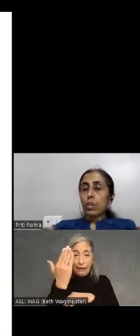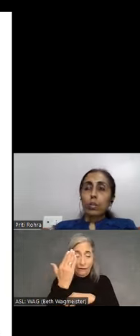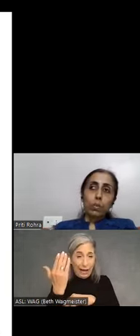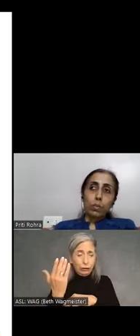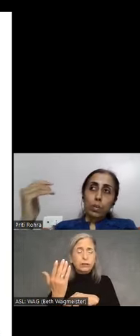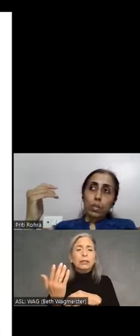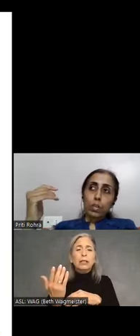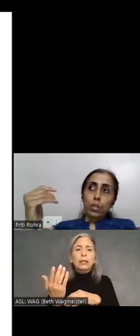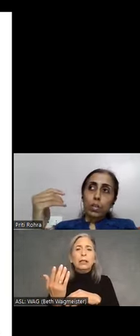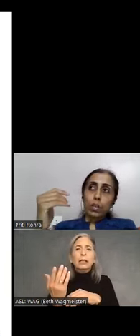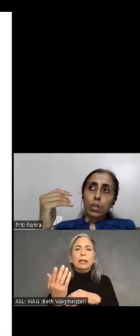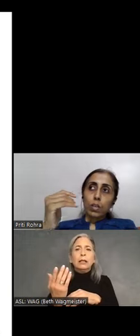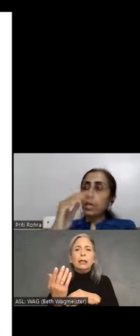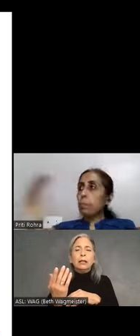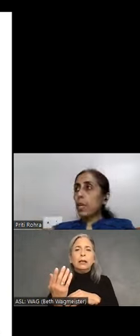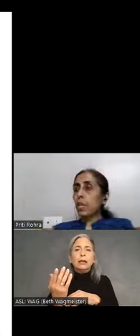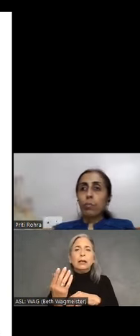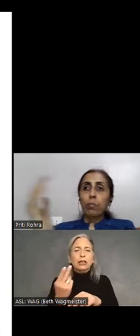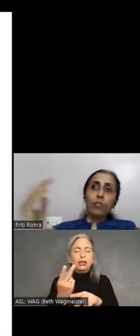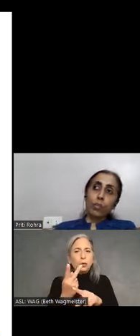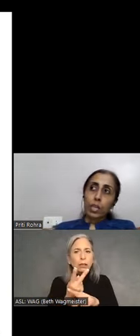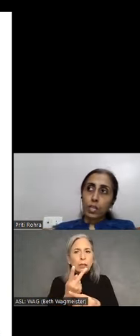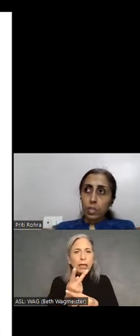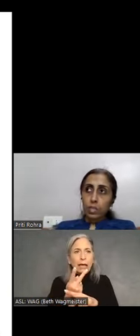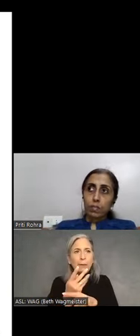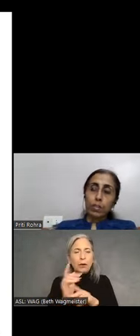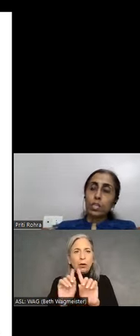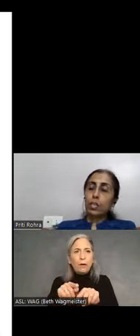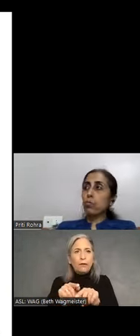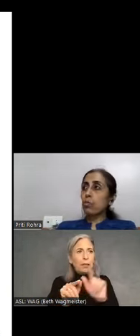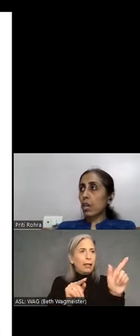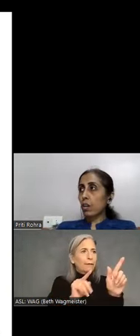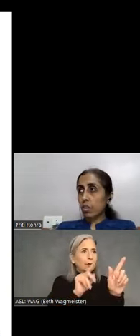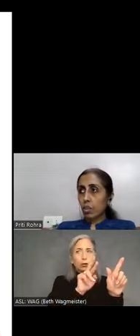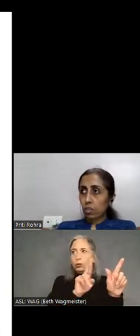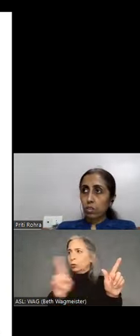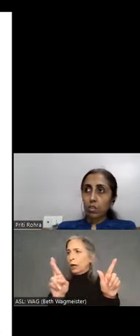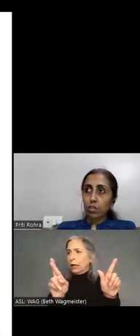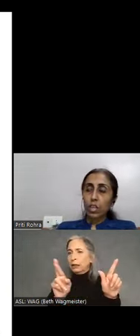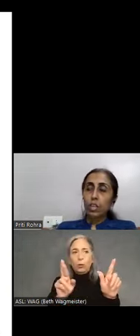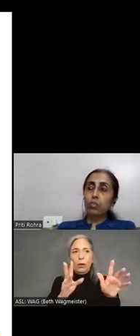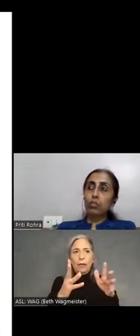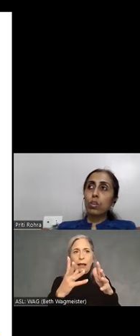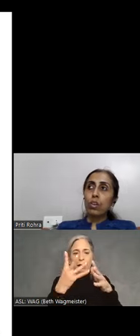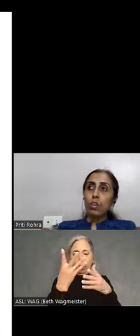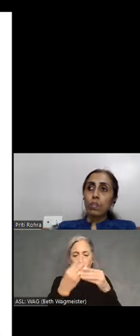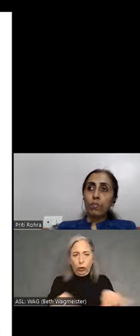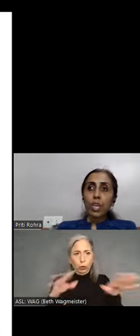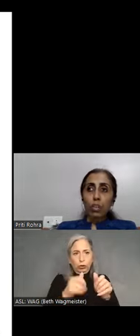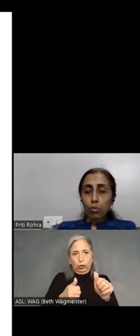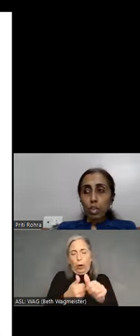you know, keep panning from left to right where they lose track of things. So when we are using